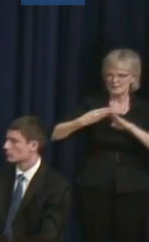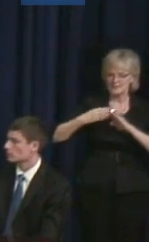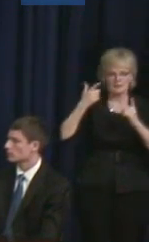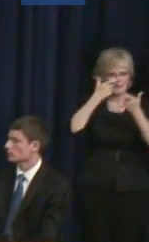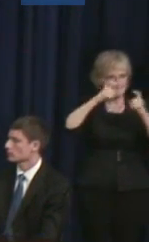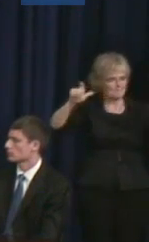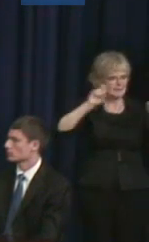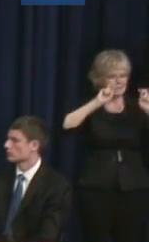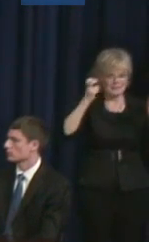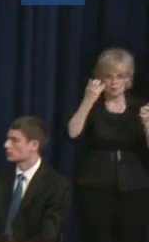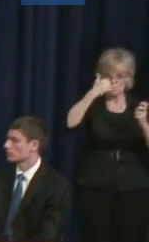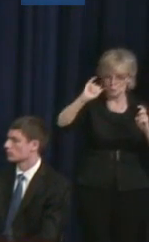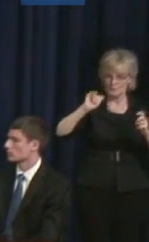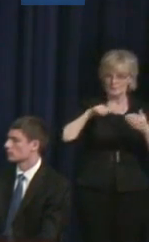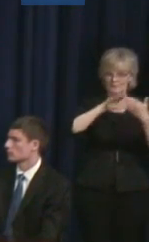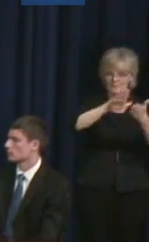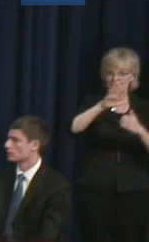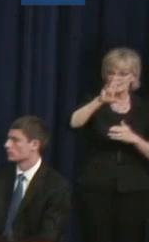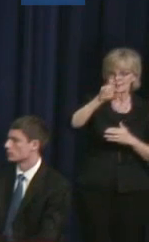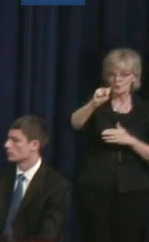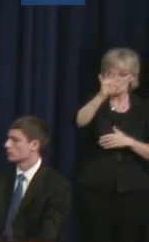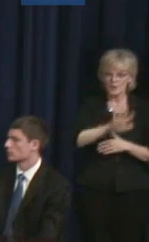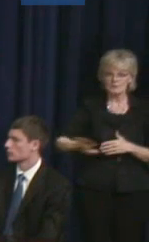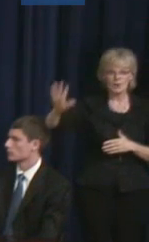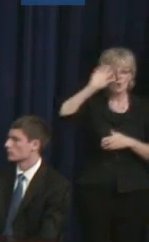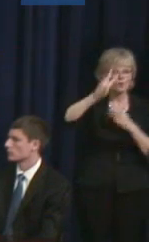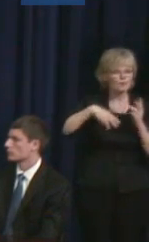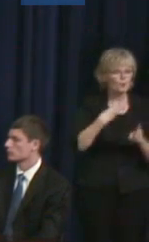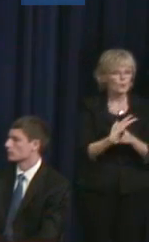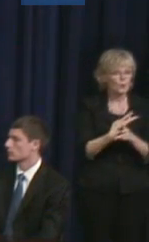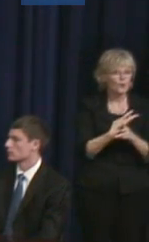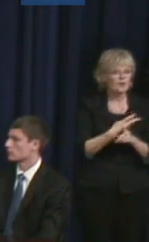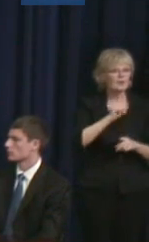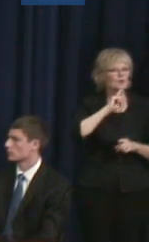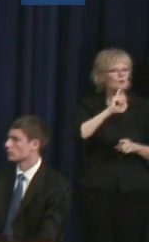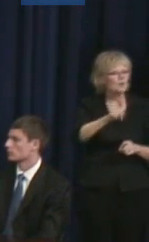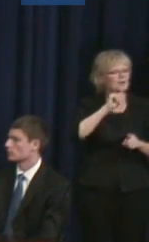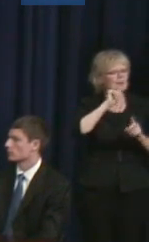still face here in the U.S. and around the world is we're not breaking bread together enough.